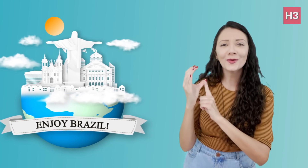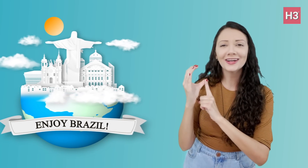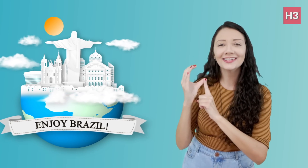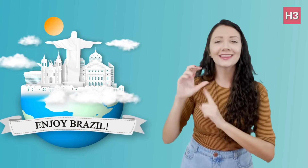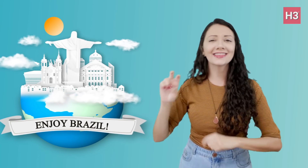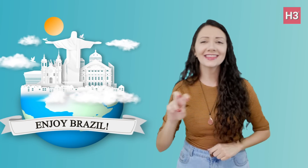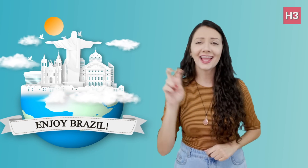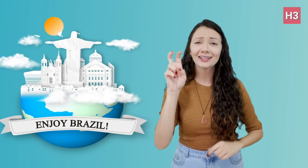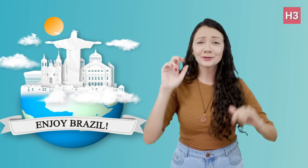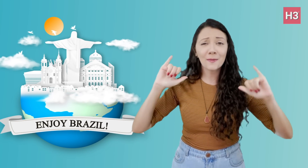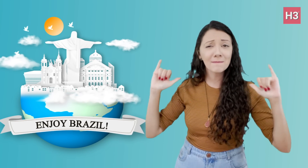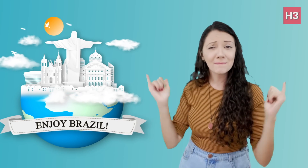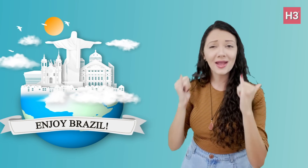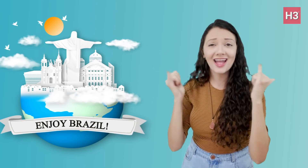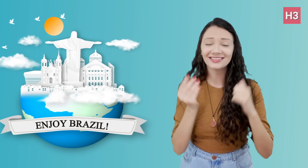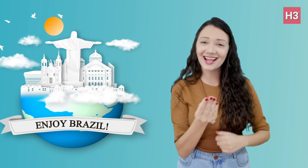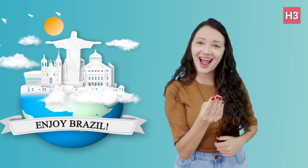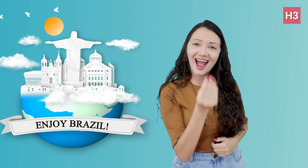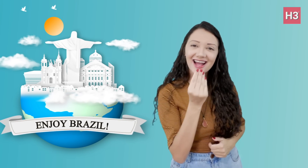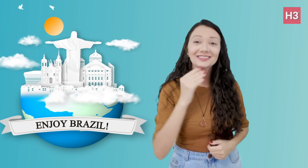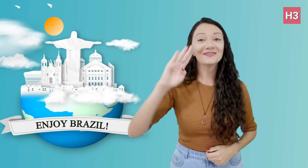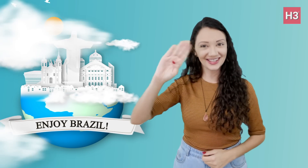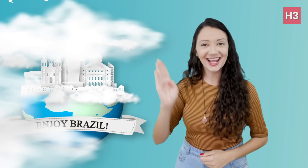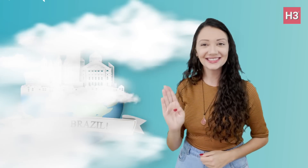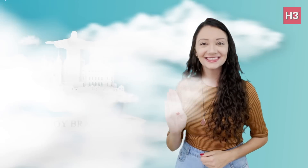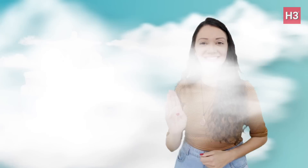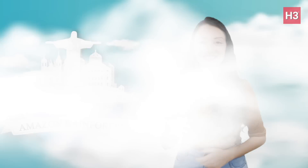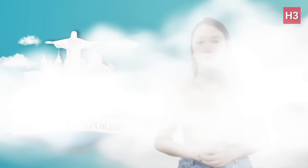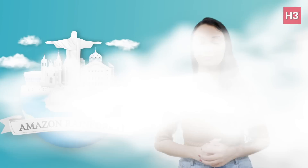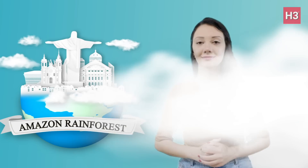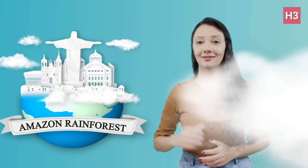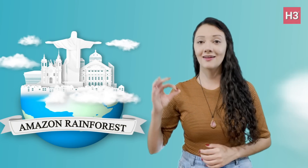Culture, travel, party, food in Brazil!